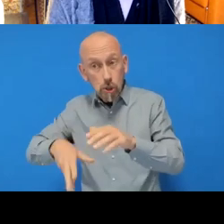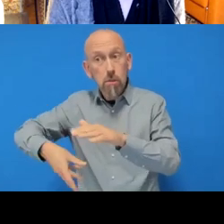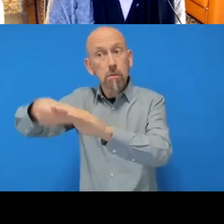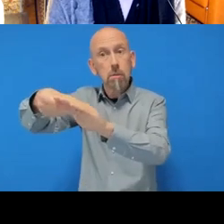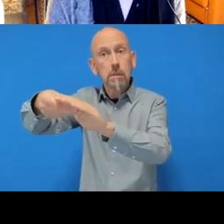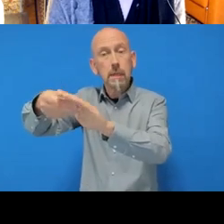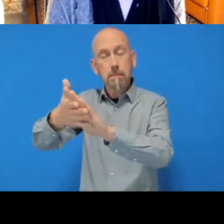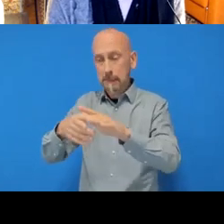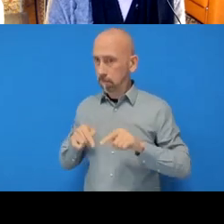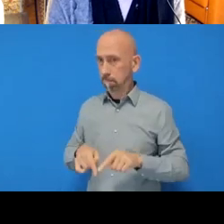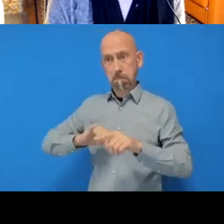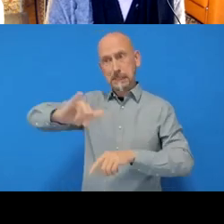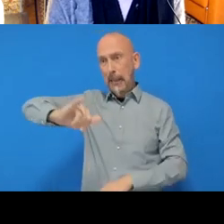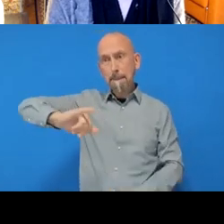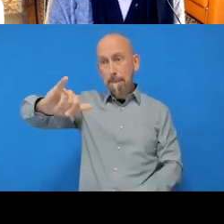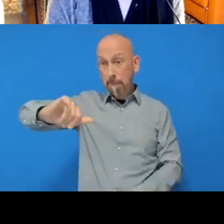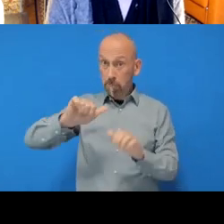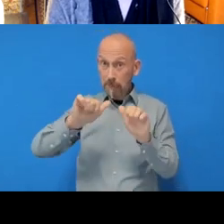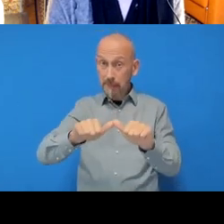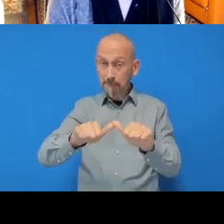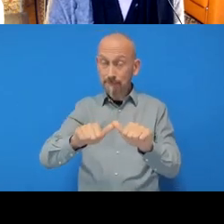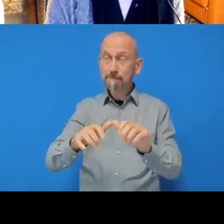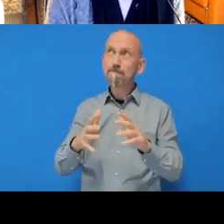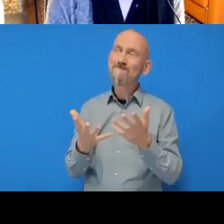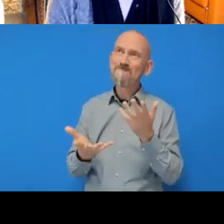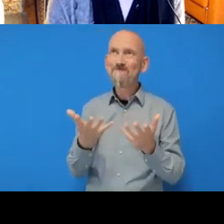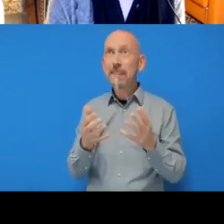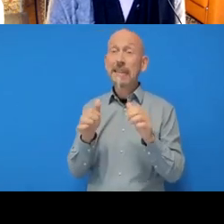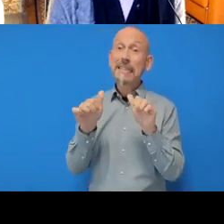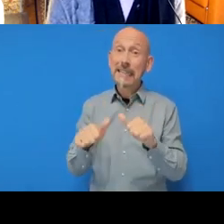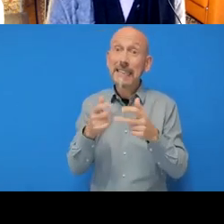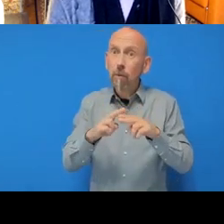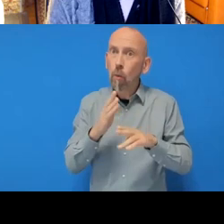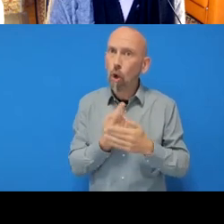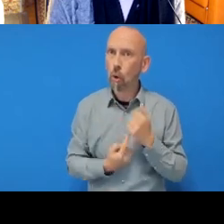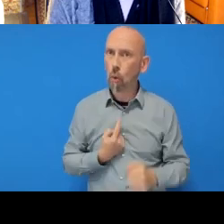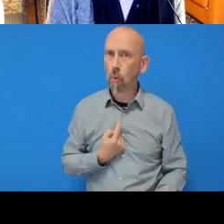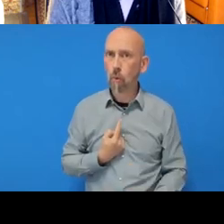But for example, if I accept all of these changes, all of these pull requests that people